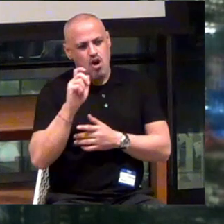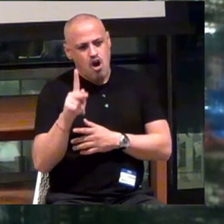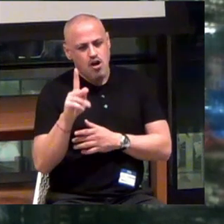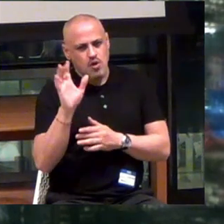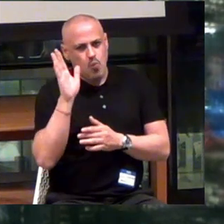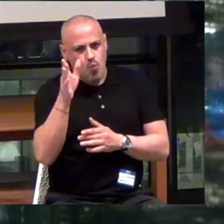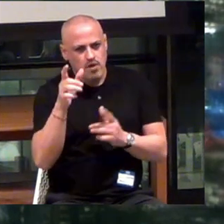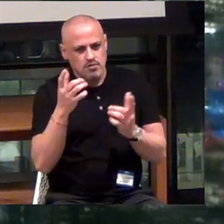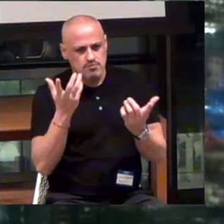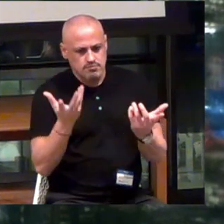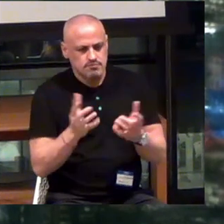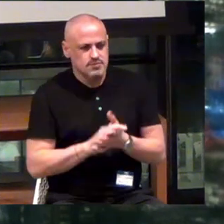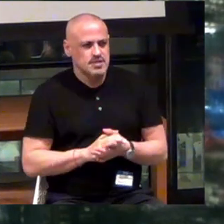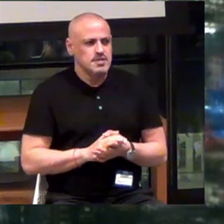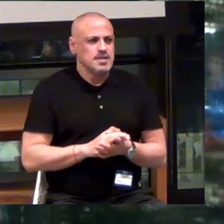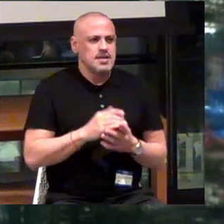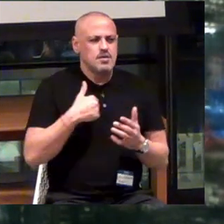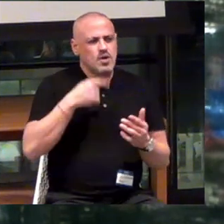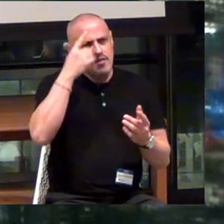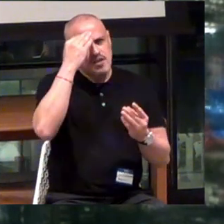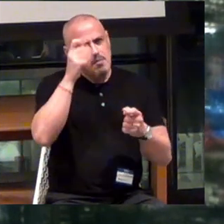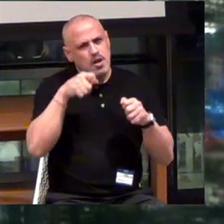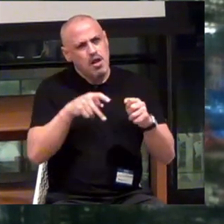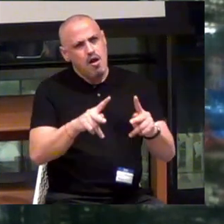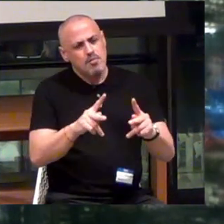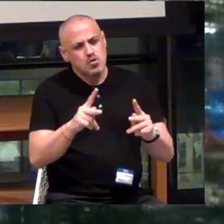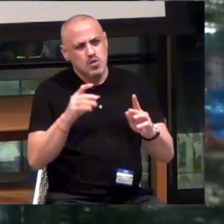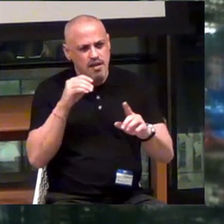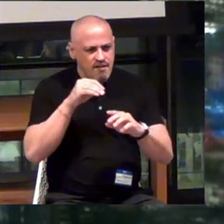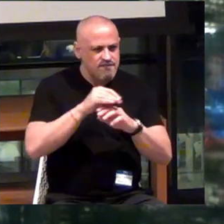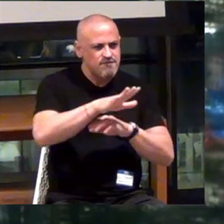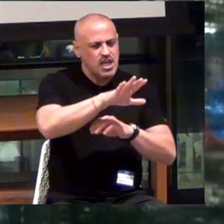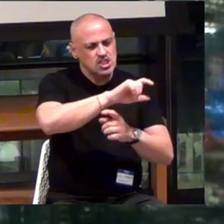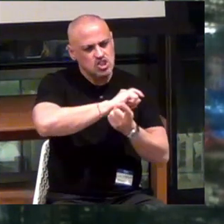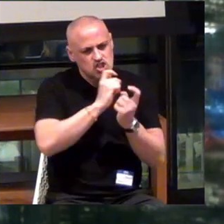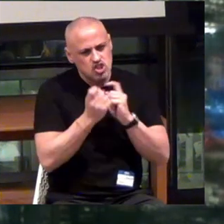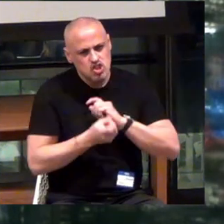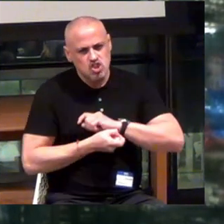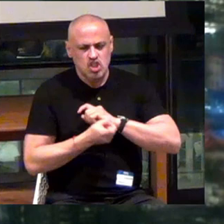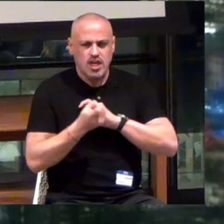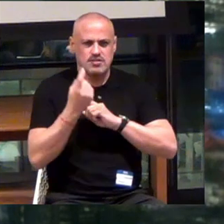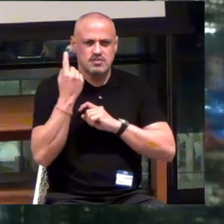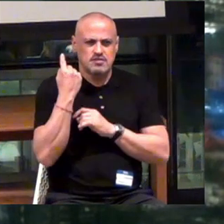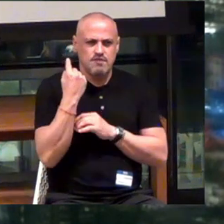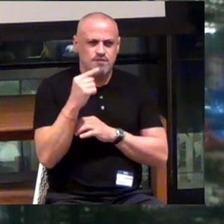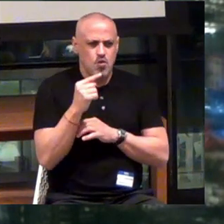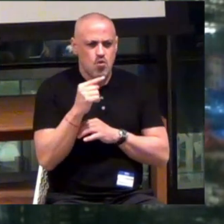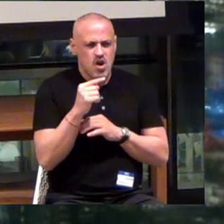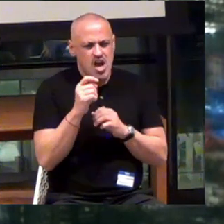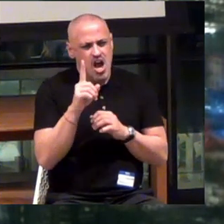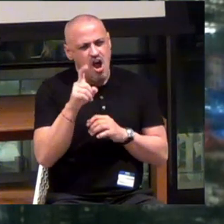And when I think about the opportunity to effect change amongst hundreds of millions